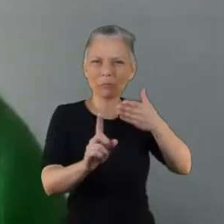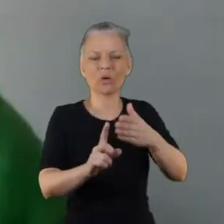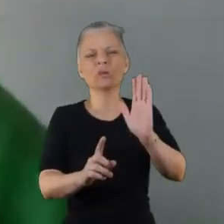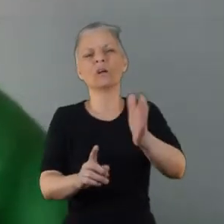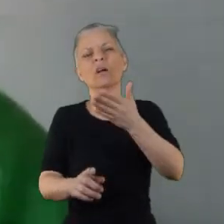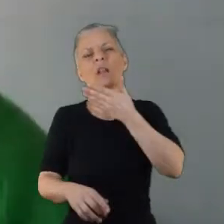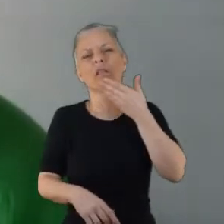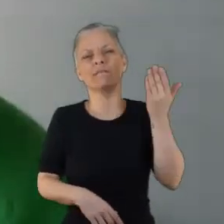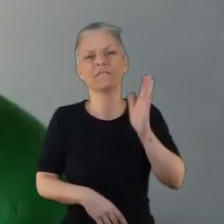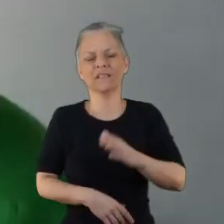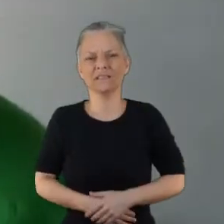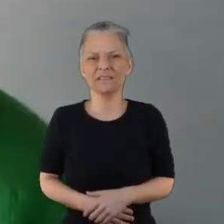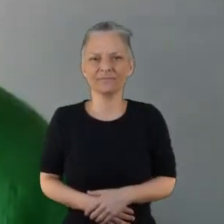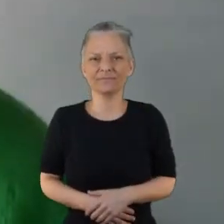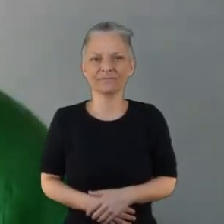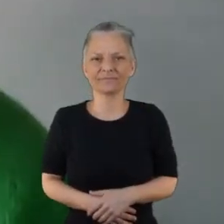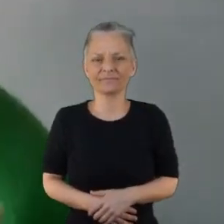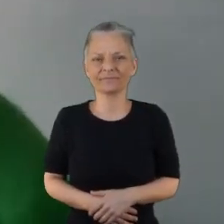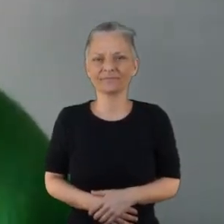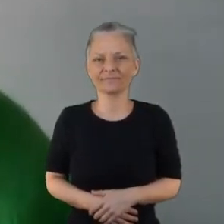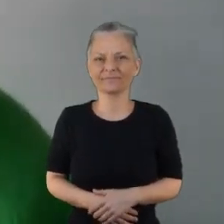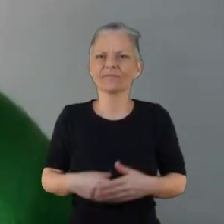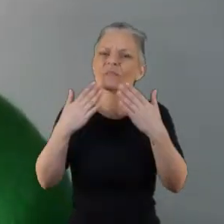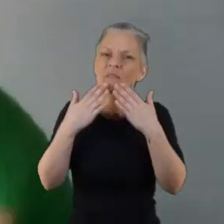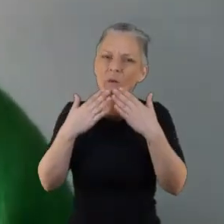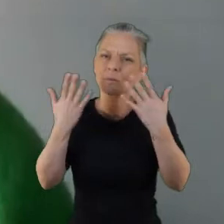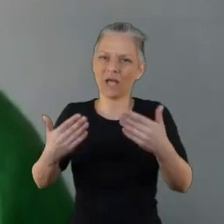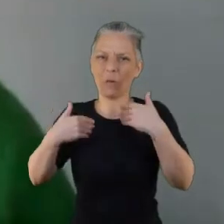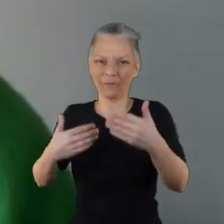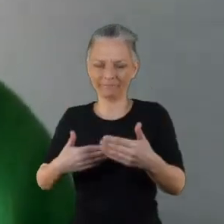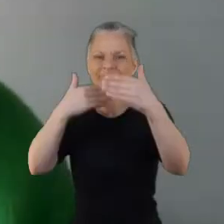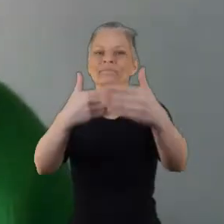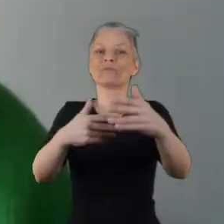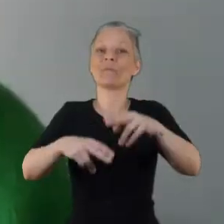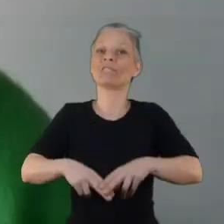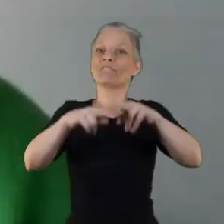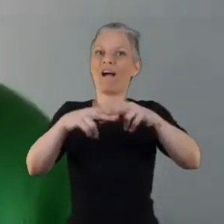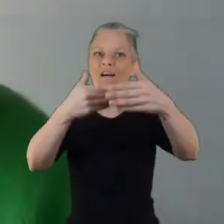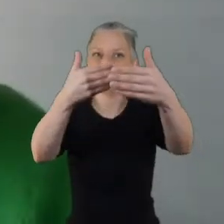Lucy and Liz first: how will you continue to include and engage with the voice of lived